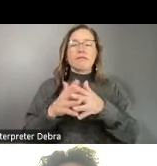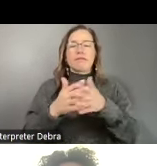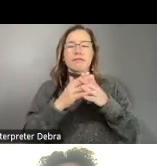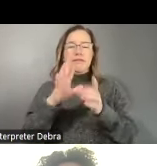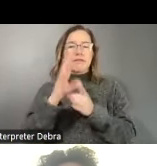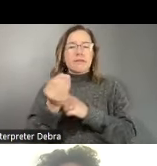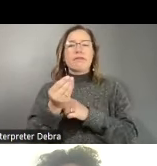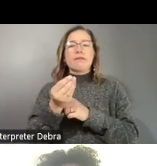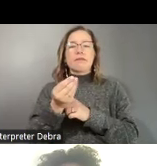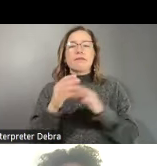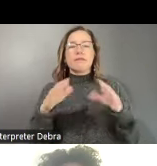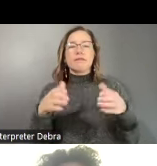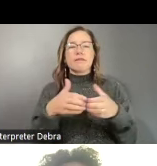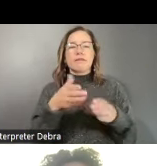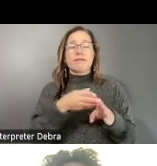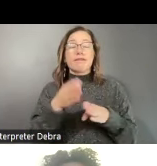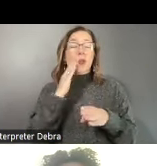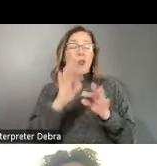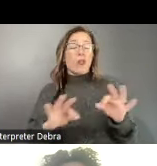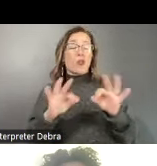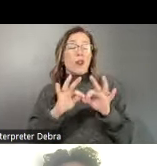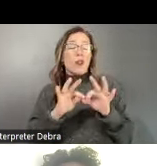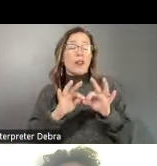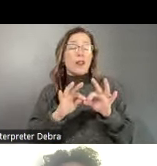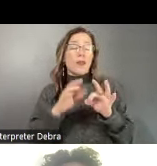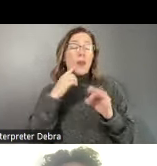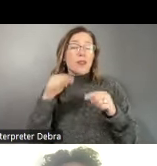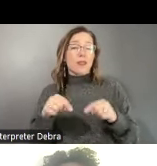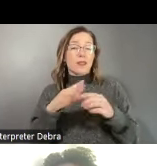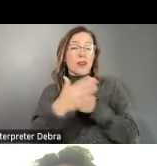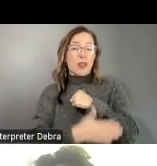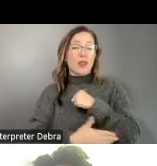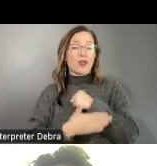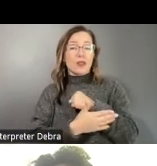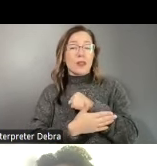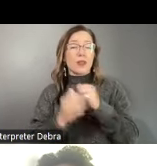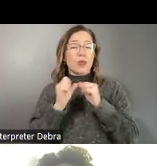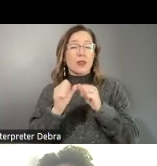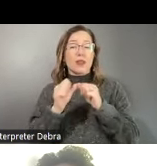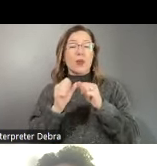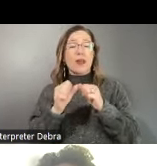knowing how critical it is to the vitality of our country and the aspirations we hold dear